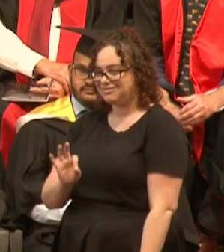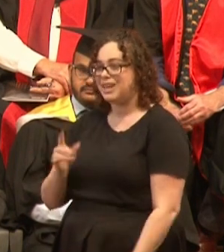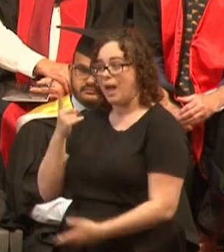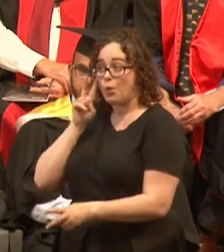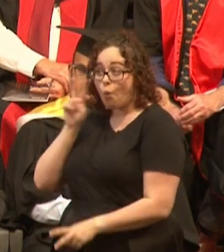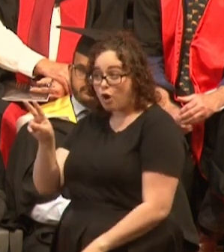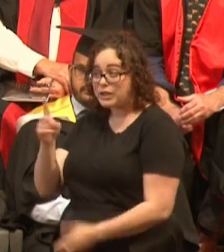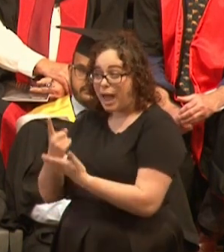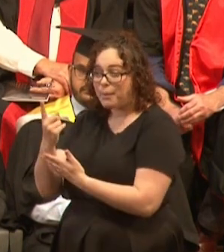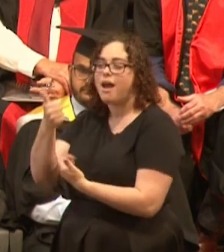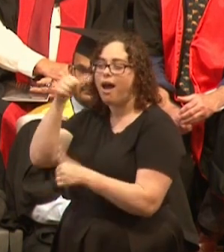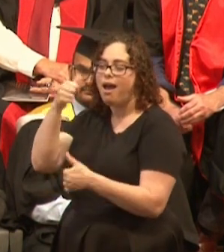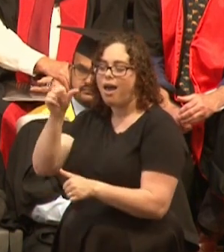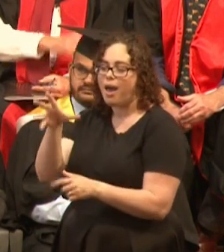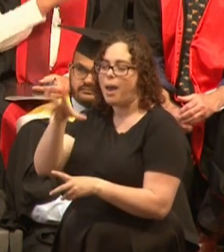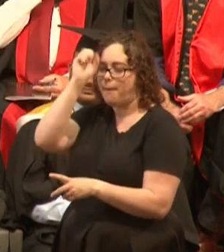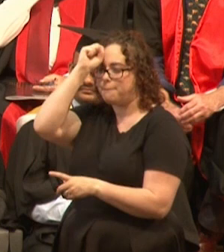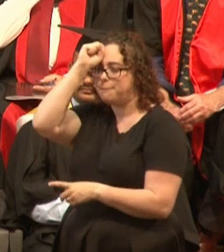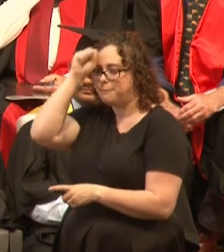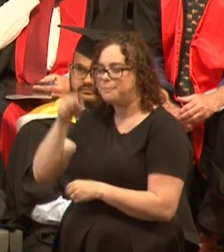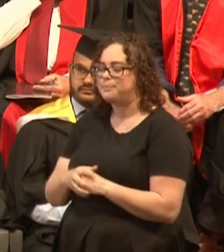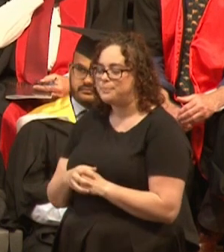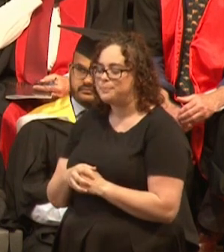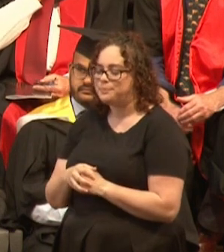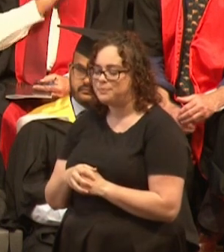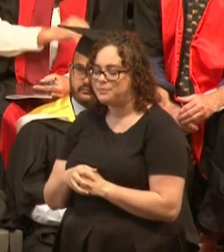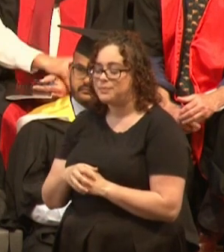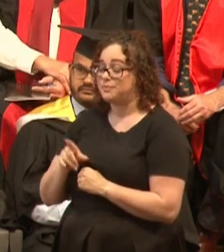your failures and defeat with humility,